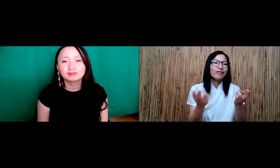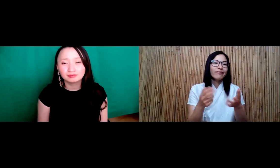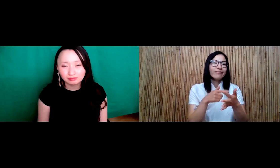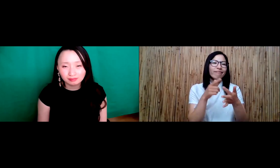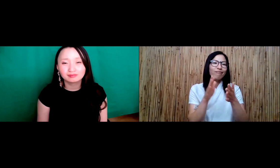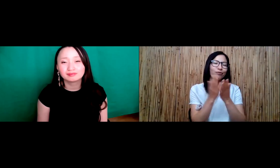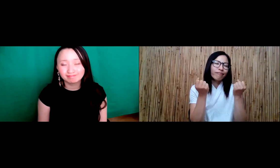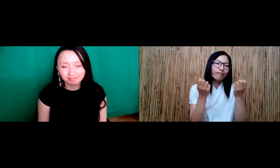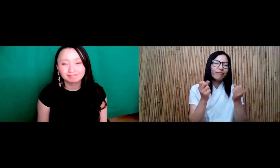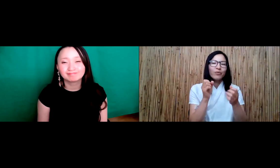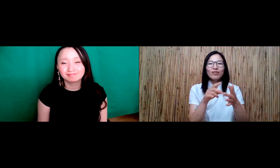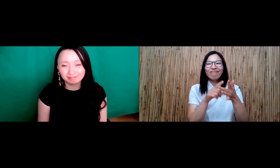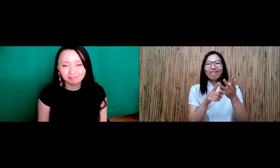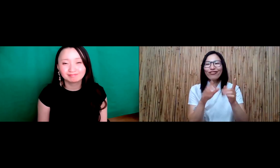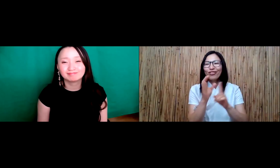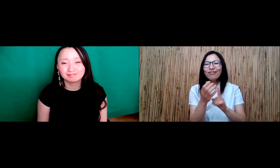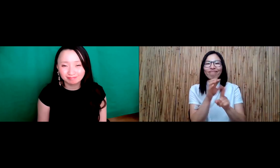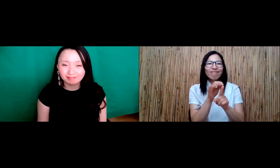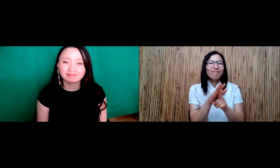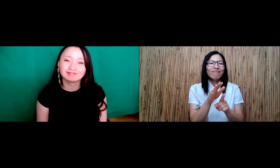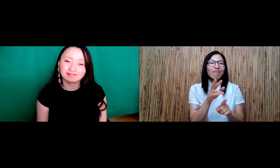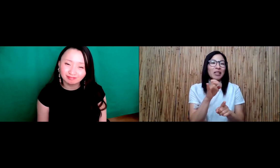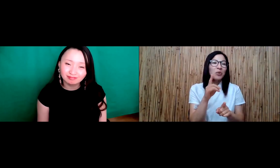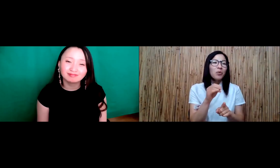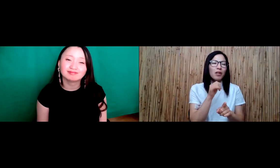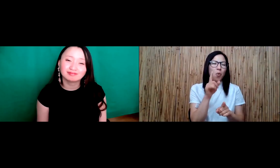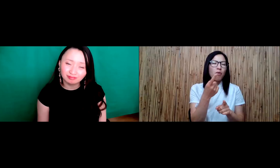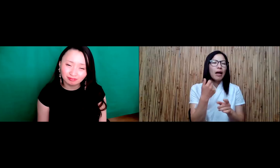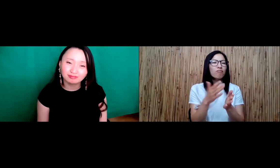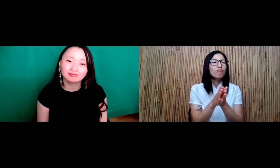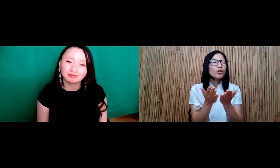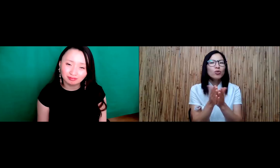And so I hope that you know there's more resources that can be made available and more culture